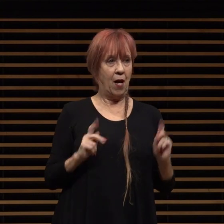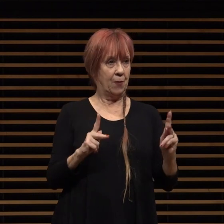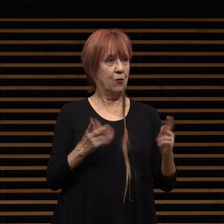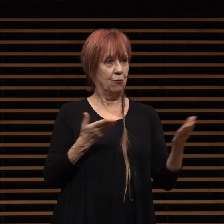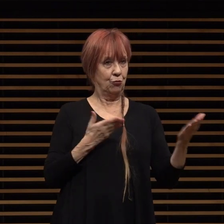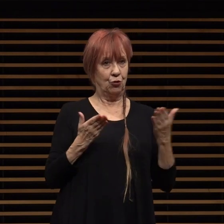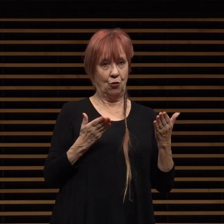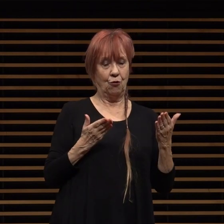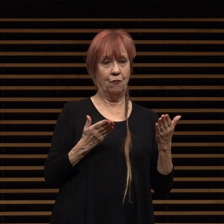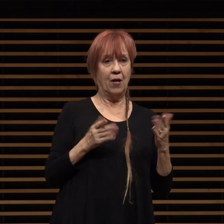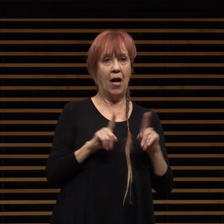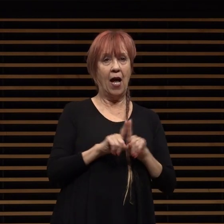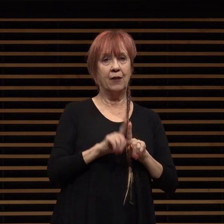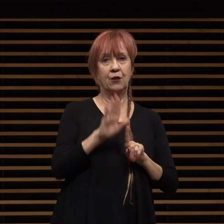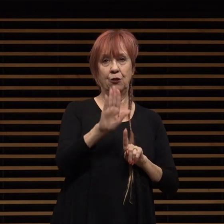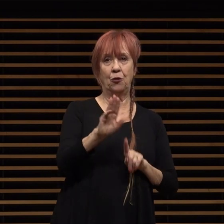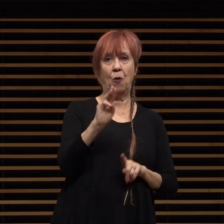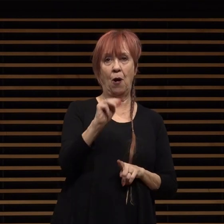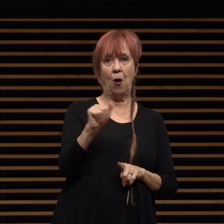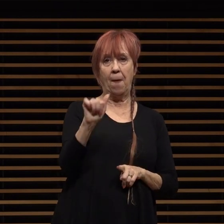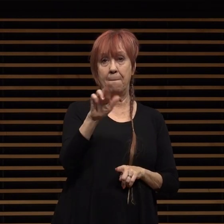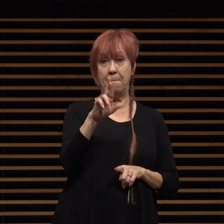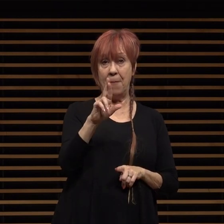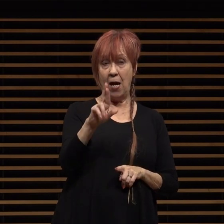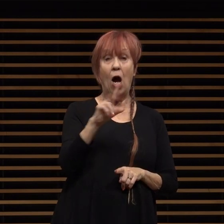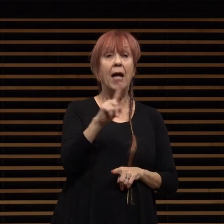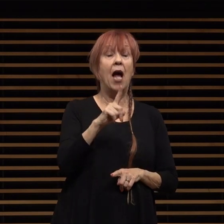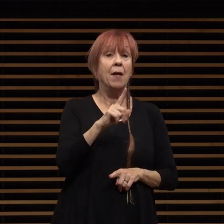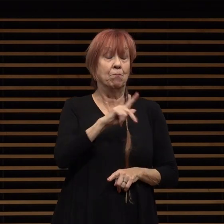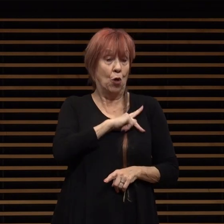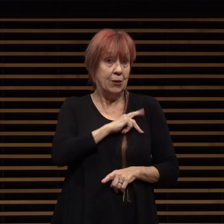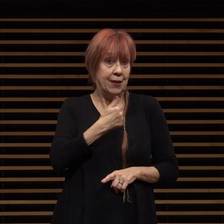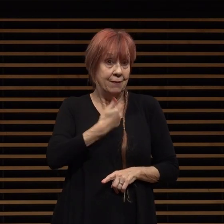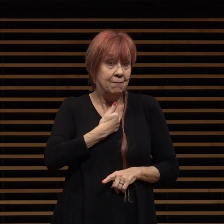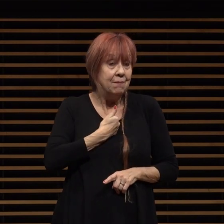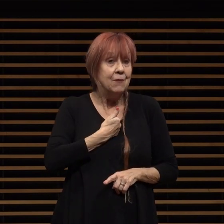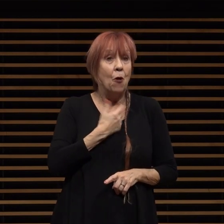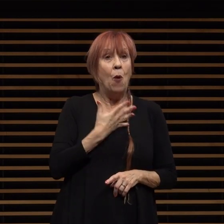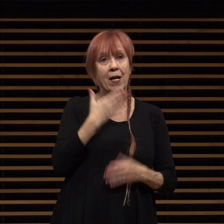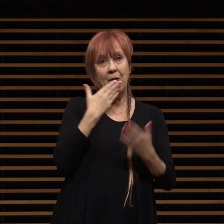mayor and i wanted to personally thank again